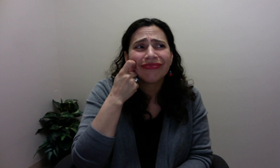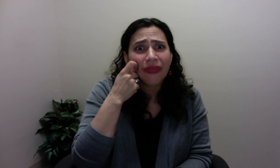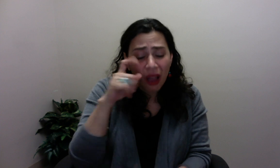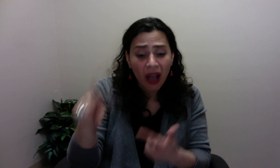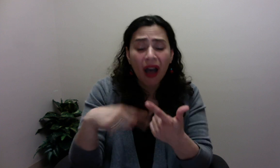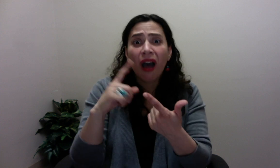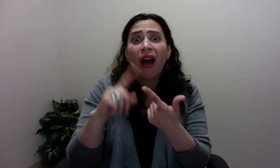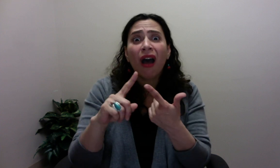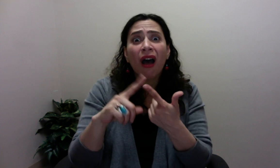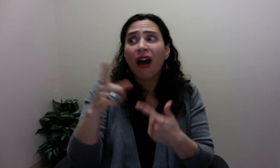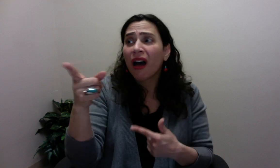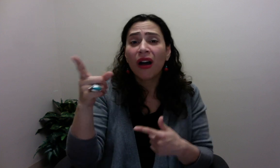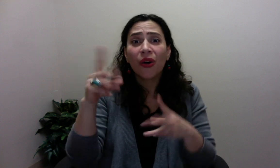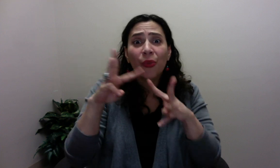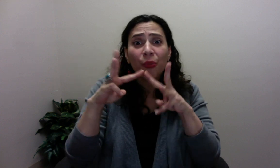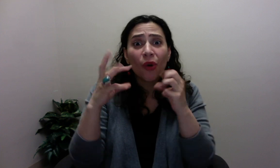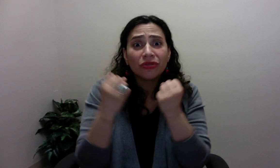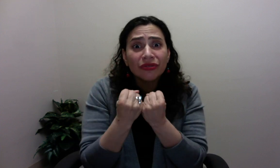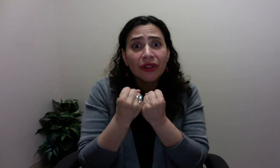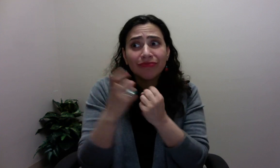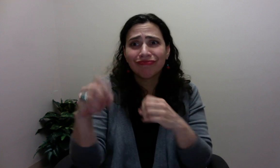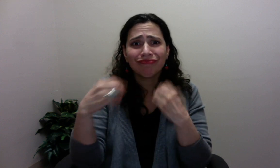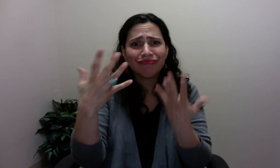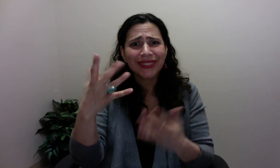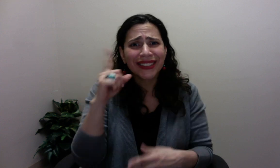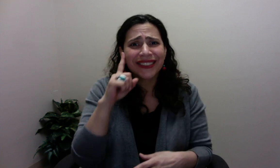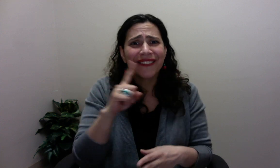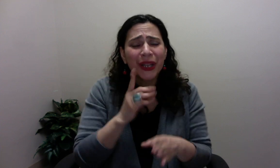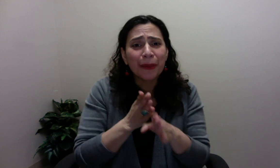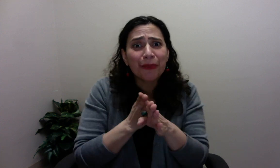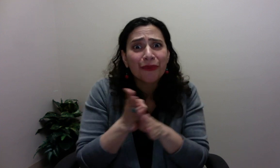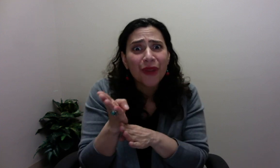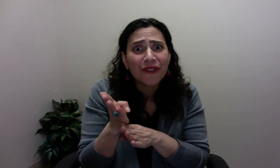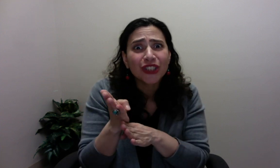Next, the camp provides workshop and opportunities for deaf professionals empowering campers who are deaf and hard-hearing.